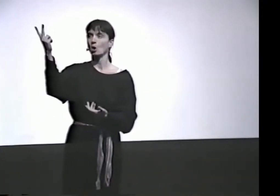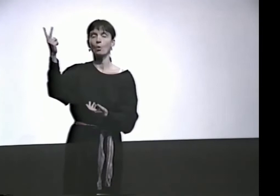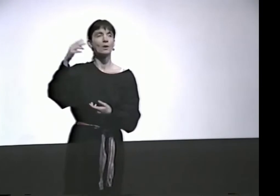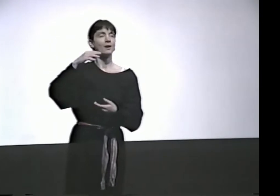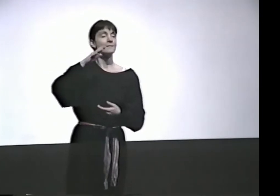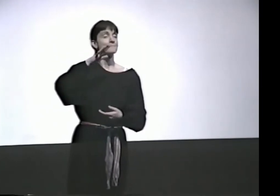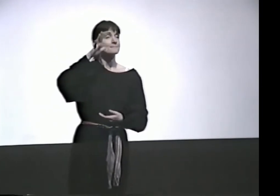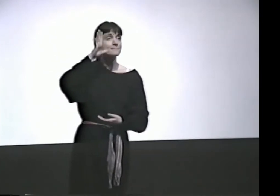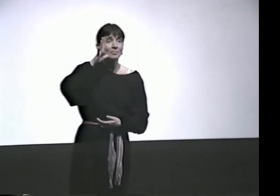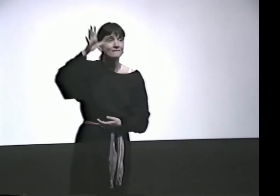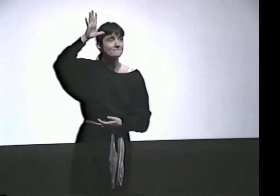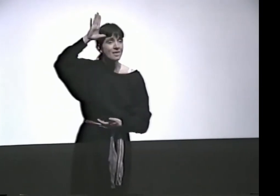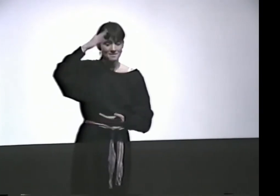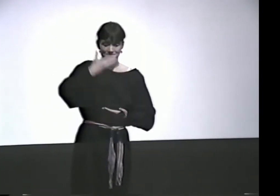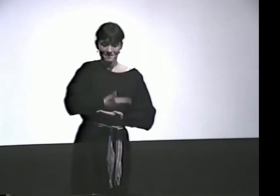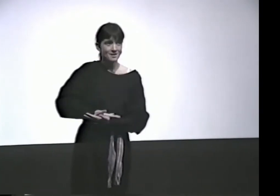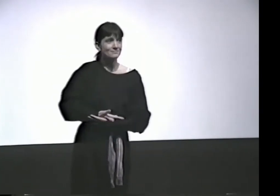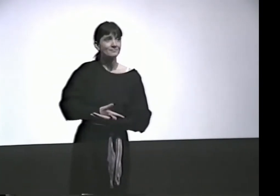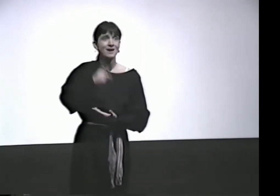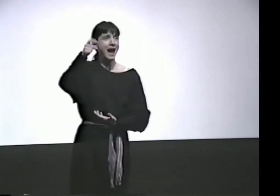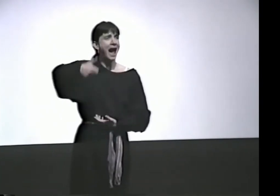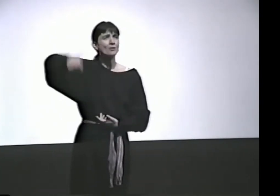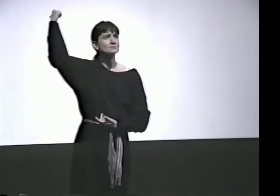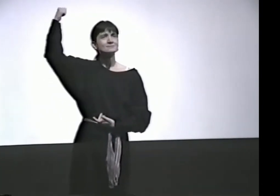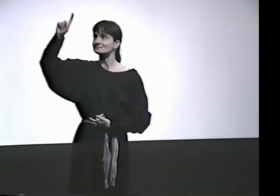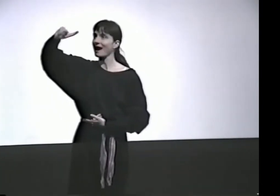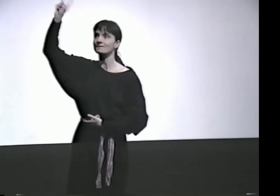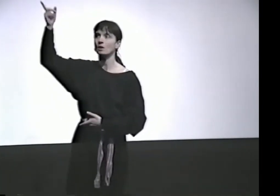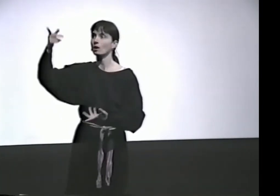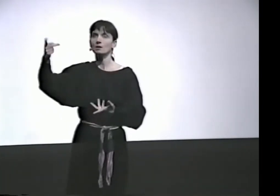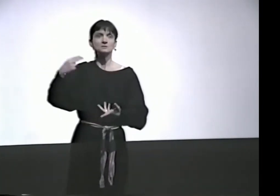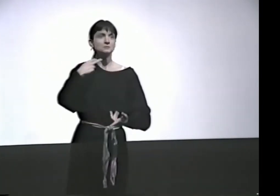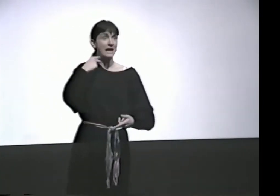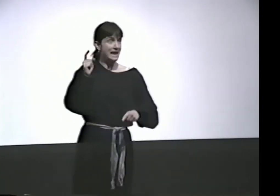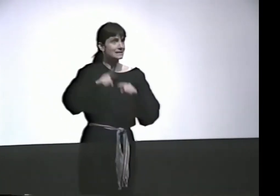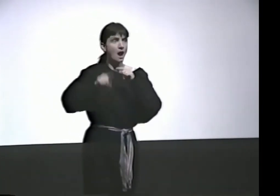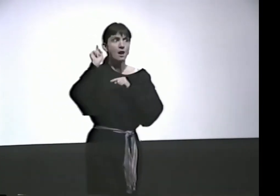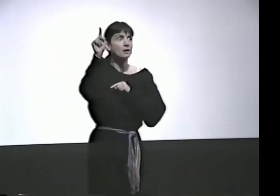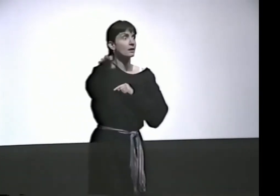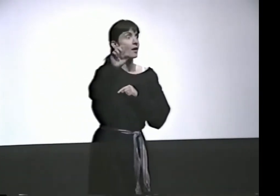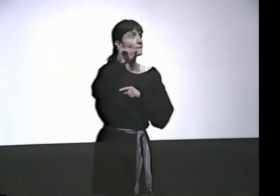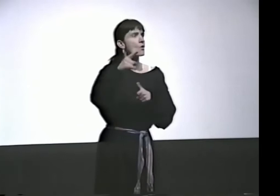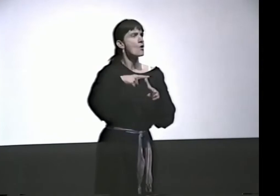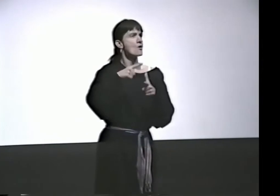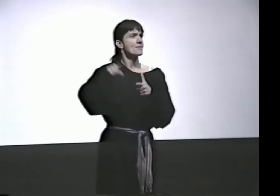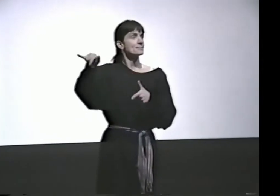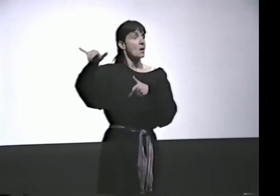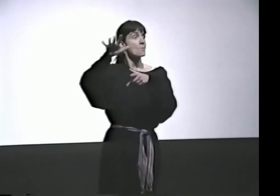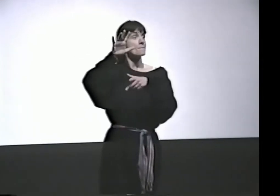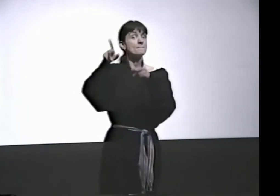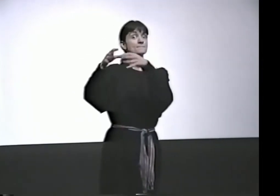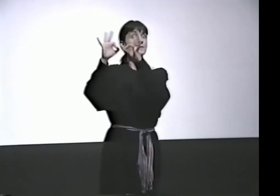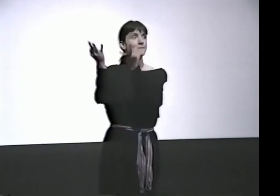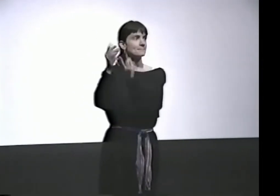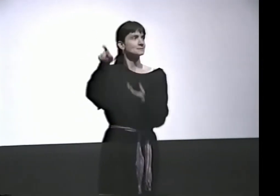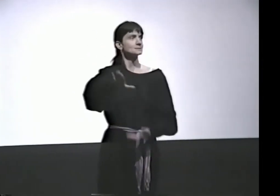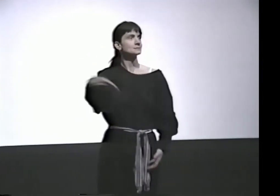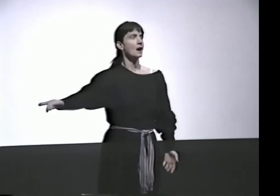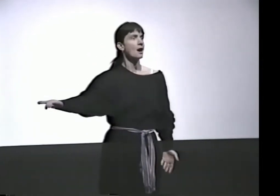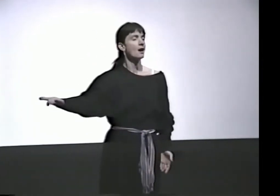AND INSTEAD, WE'RE THROWING THEM OUT. PARENTS AND THEIR CHILDREN HAVE TO BE KICKED OUT...